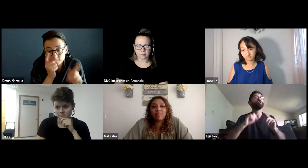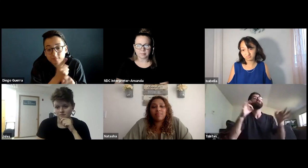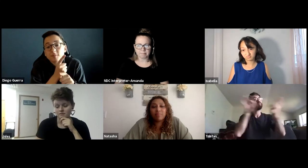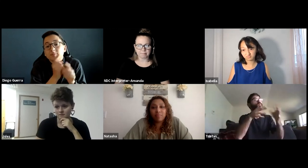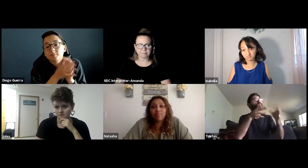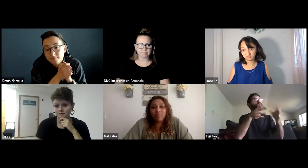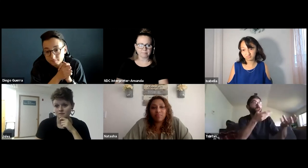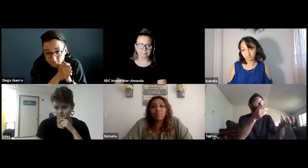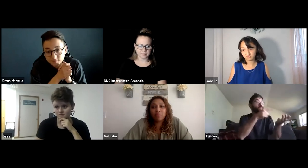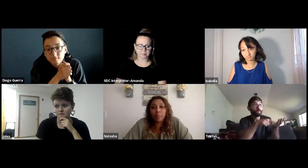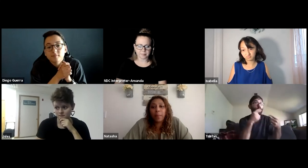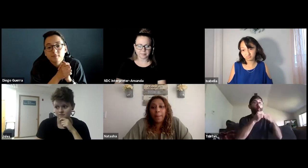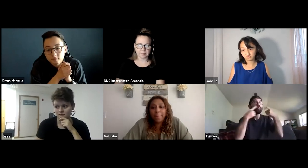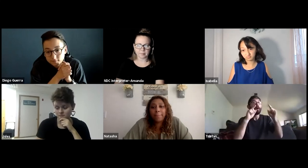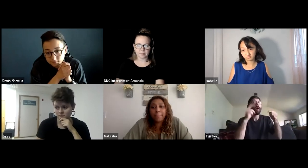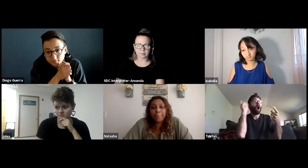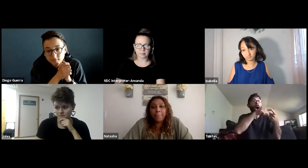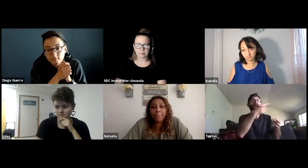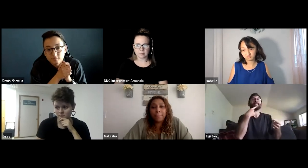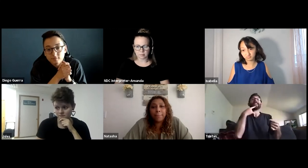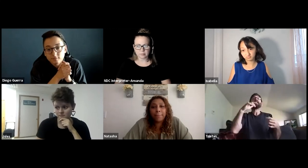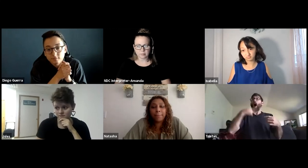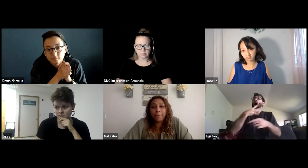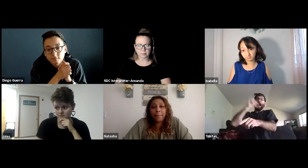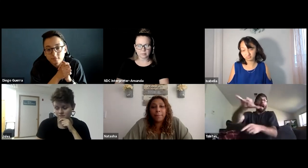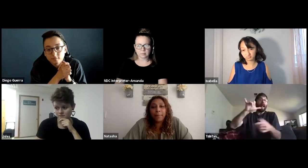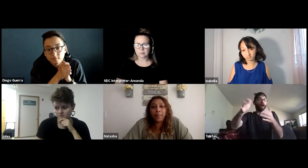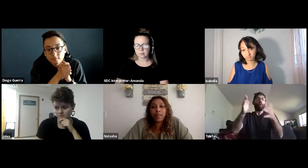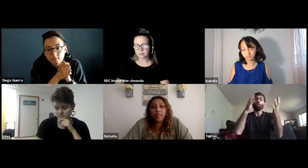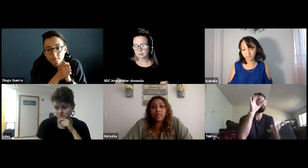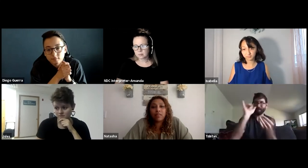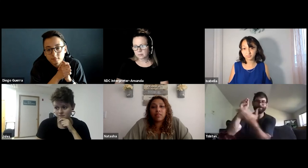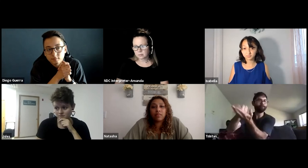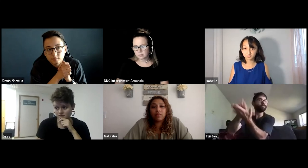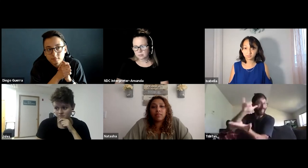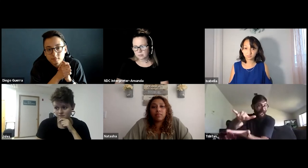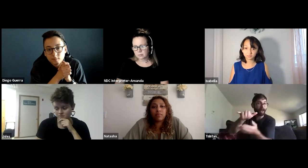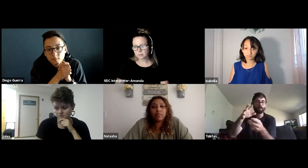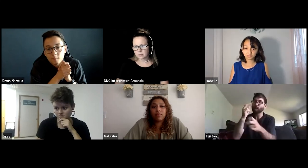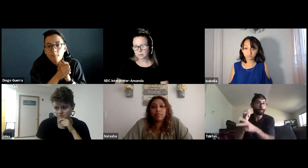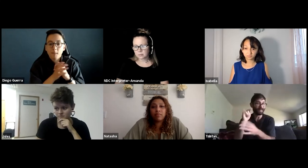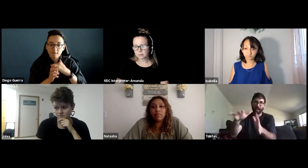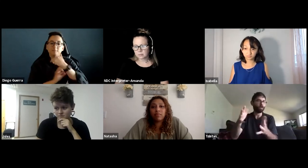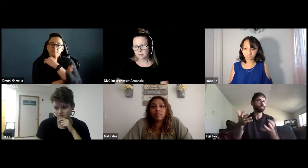Because that's painful and it hurts people when you do that. You'll want to check in and make sure an accommodation works.